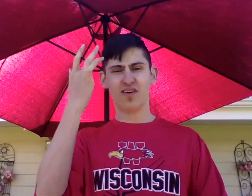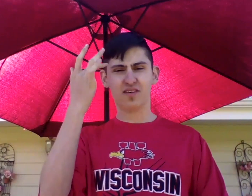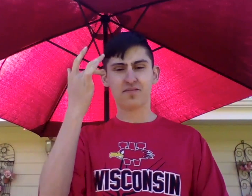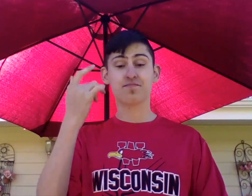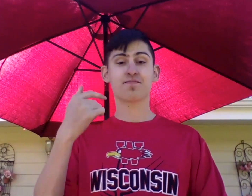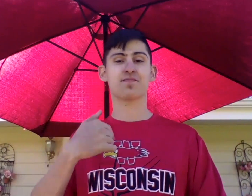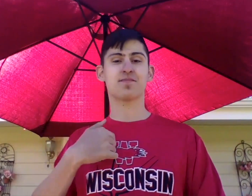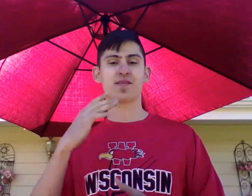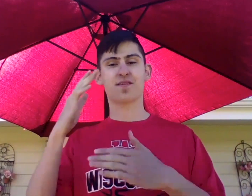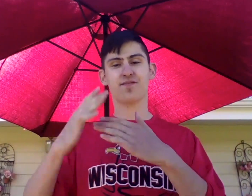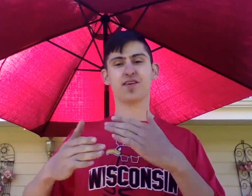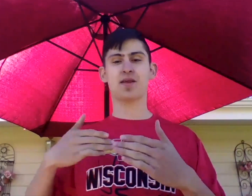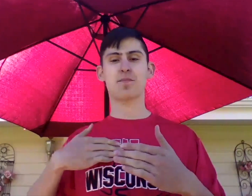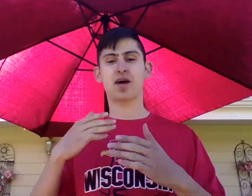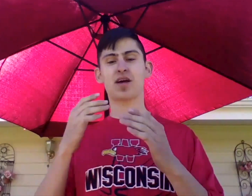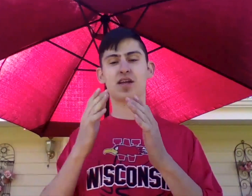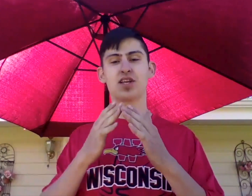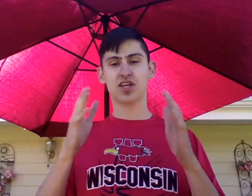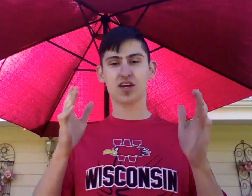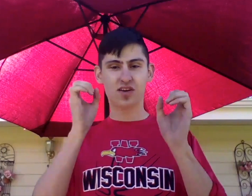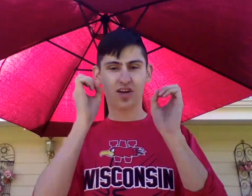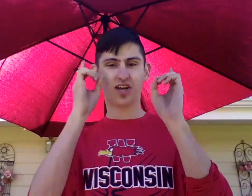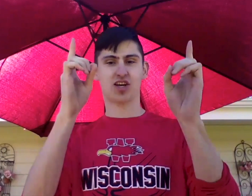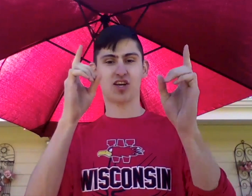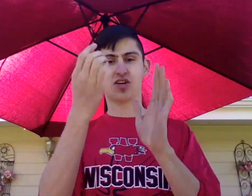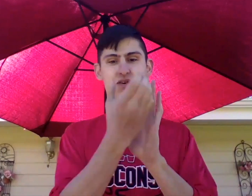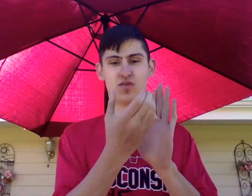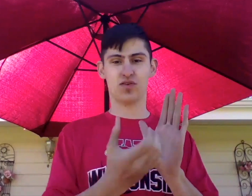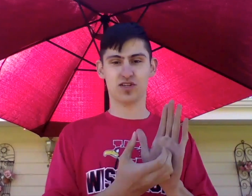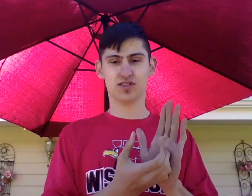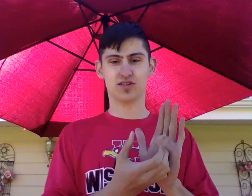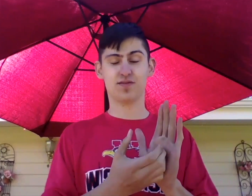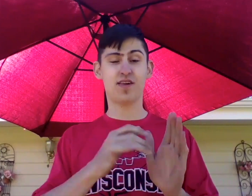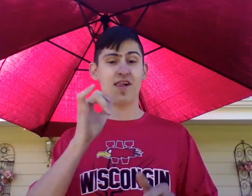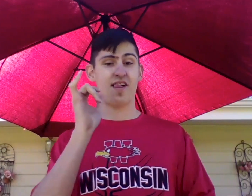The reason why I am going to NWTC is to finish my general ed courses.